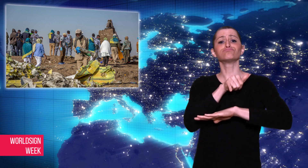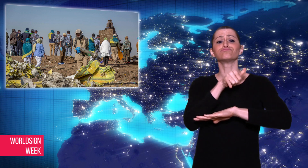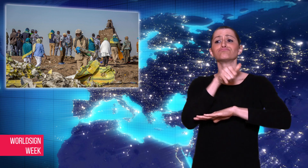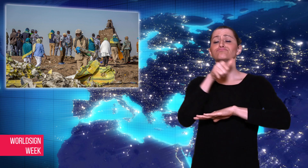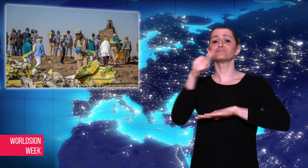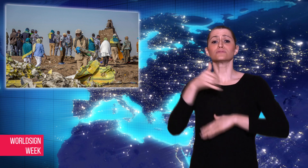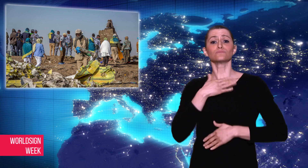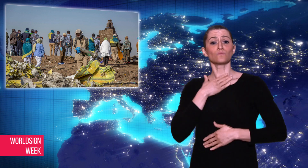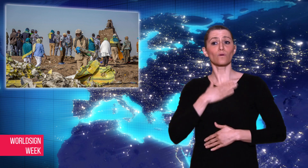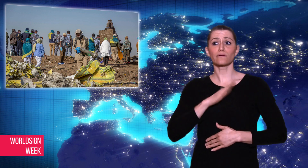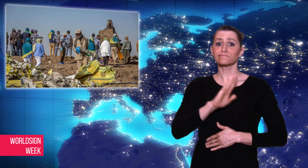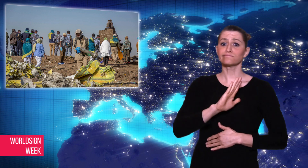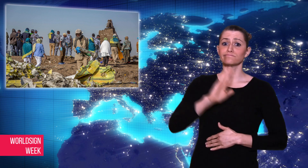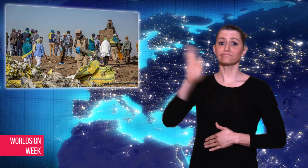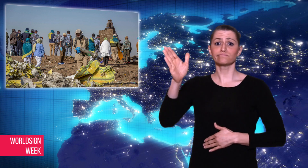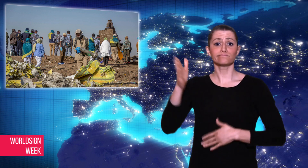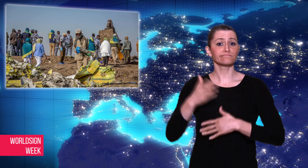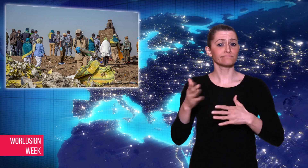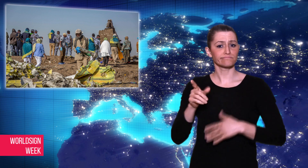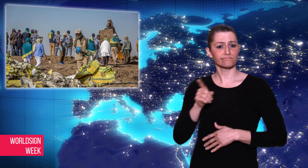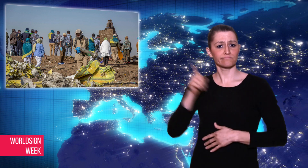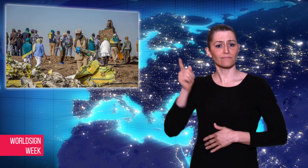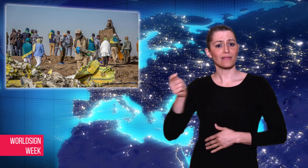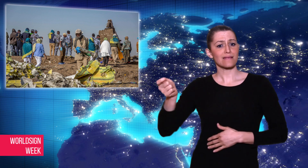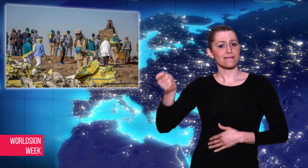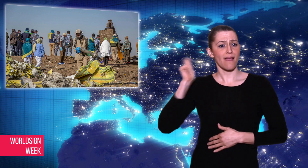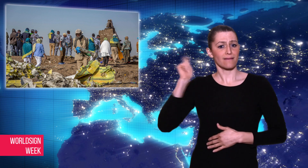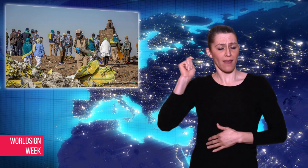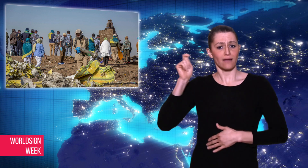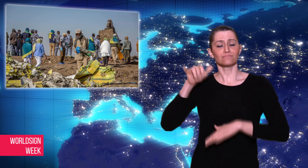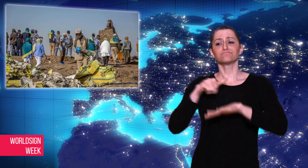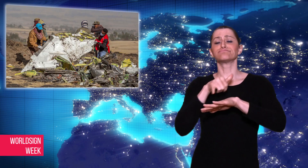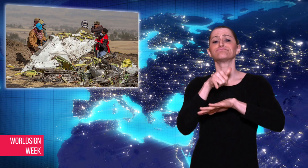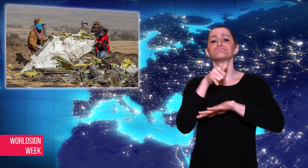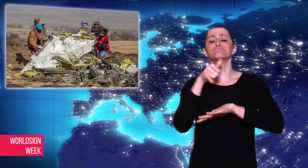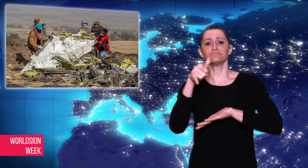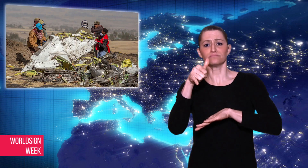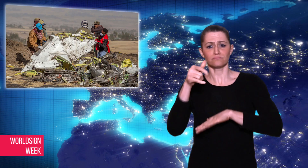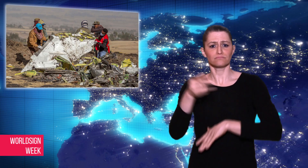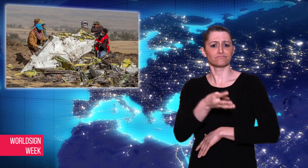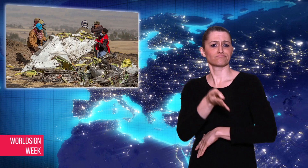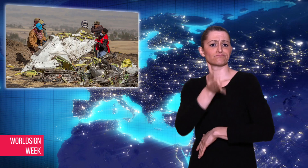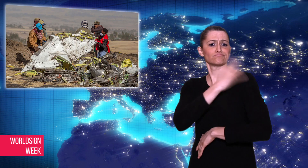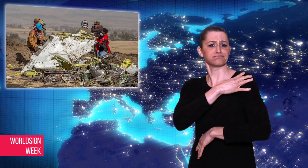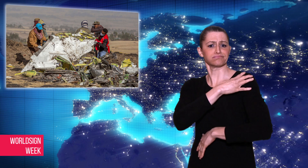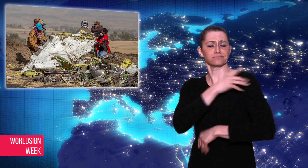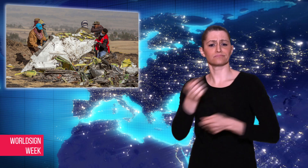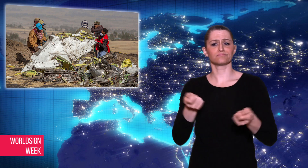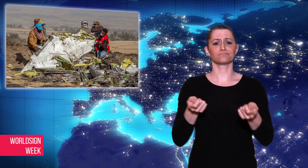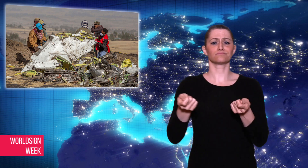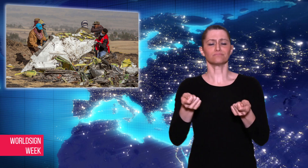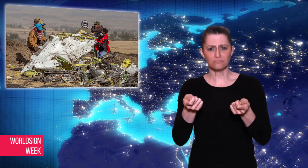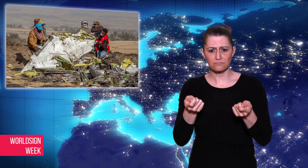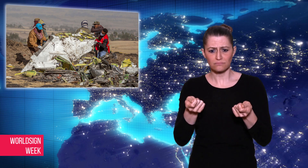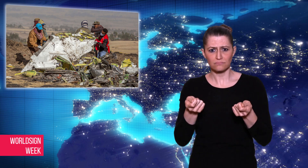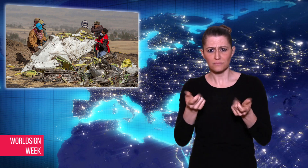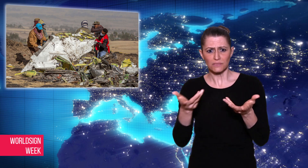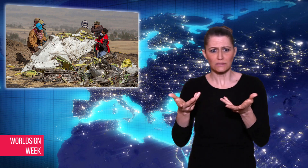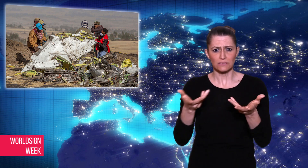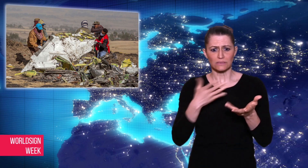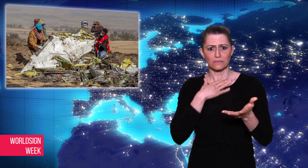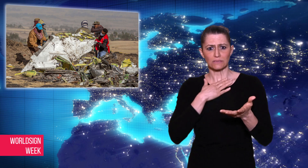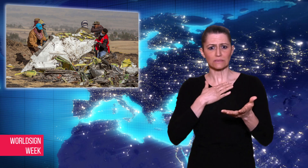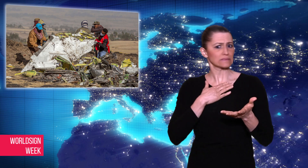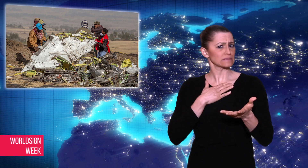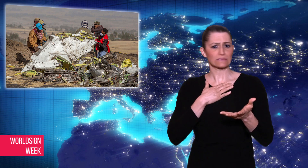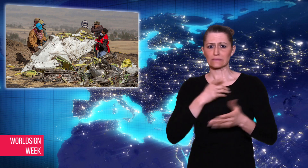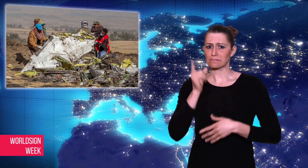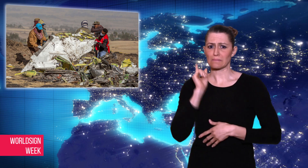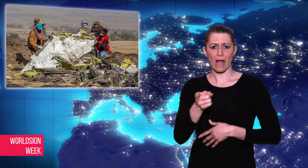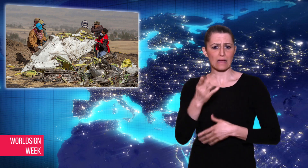board, there was a total of 157 people in the plane. The plane